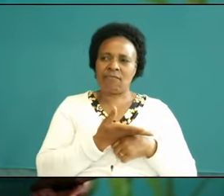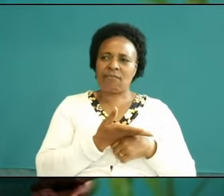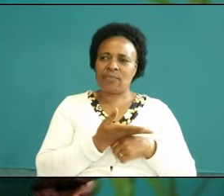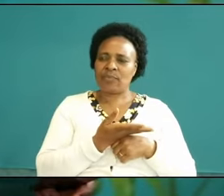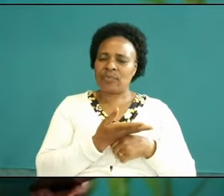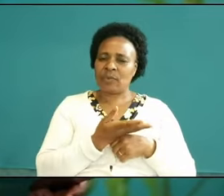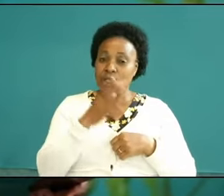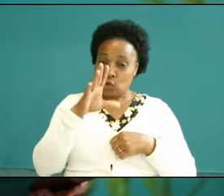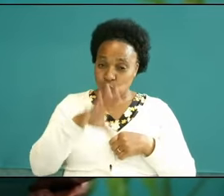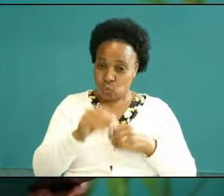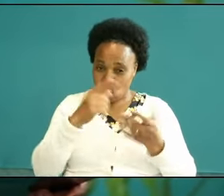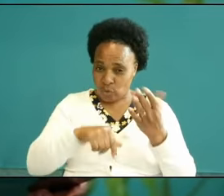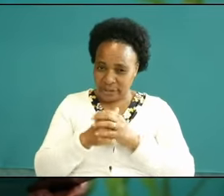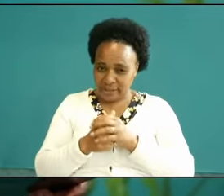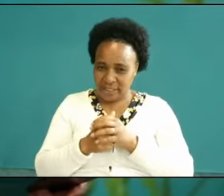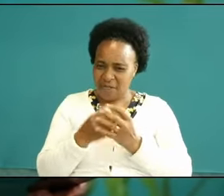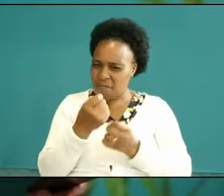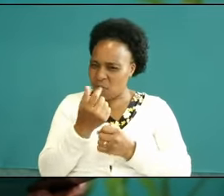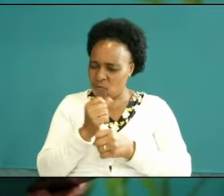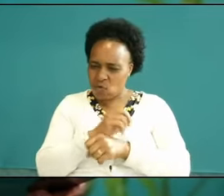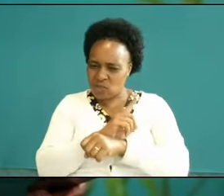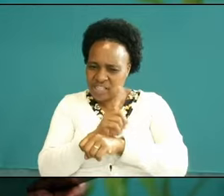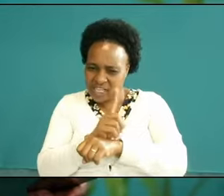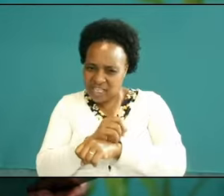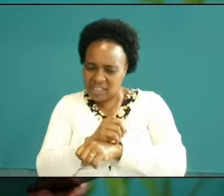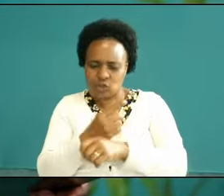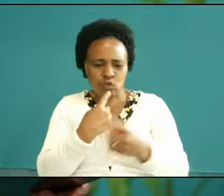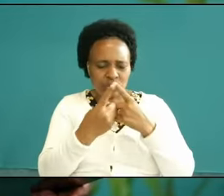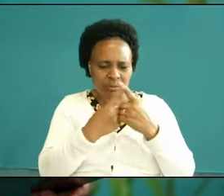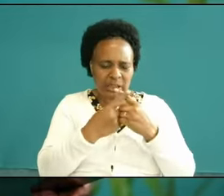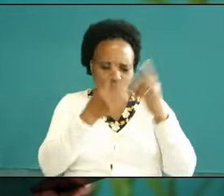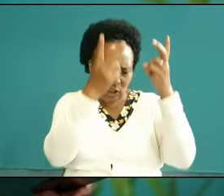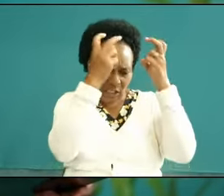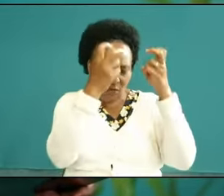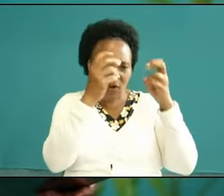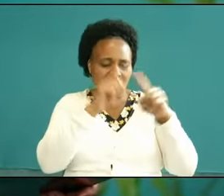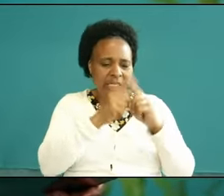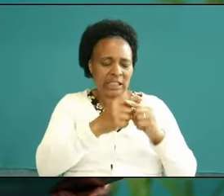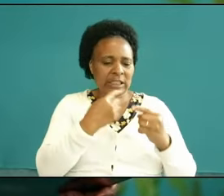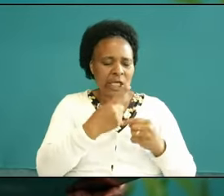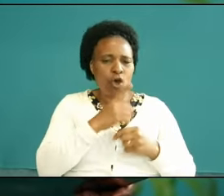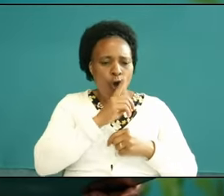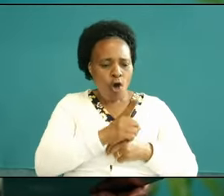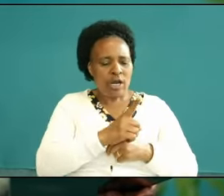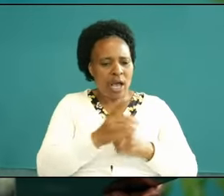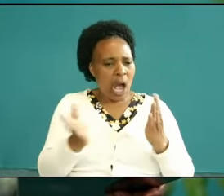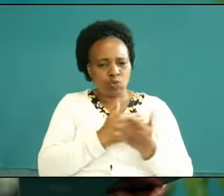just few seconds for Jesus to speak to the demon and the child was healed can somebody say Amen